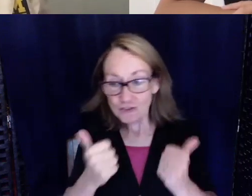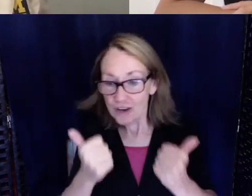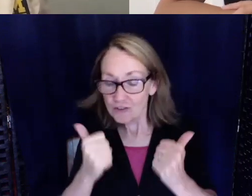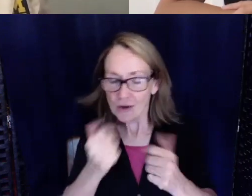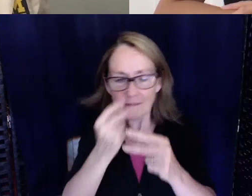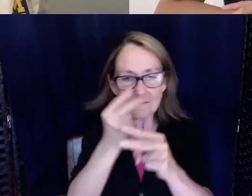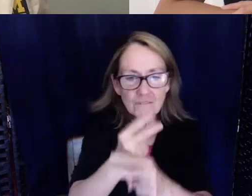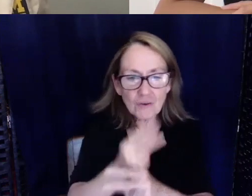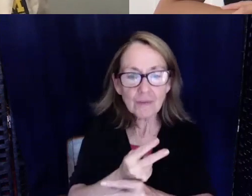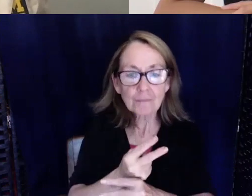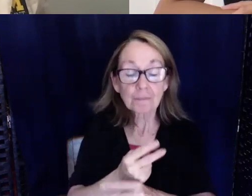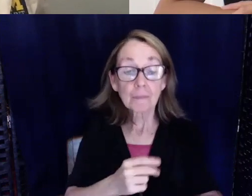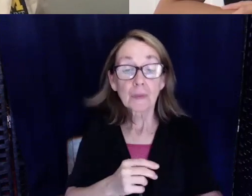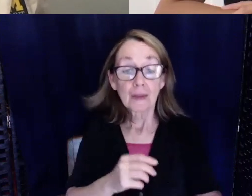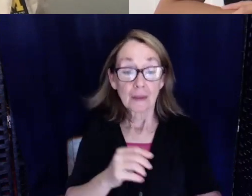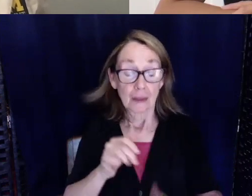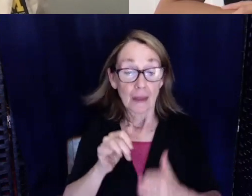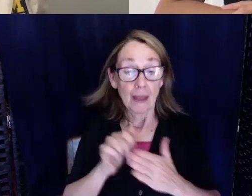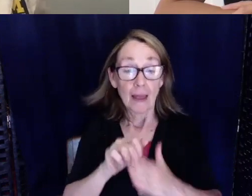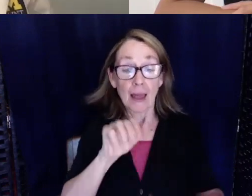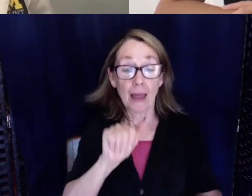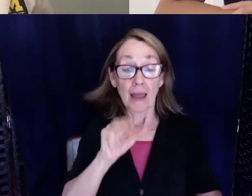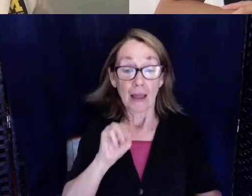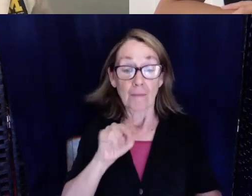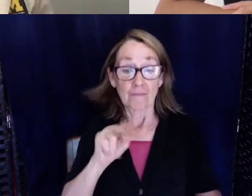end. At the AMPHL conferences, we usually try to have a table where you can